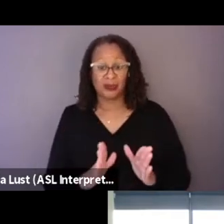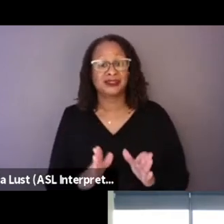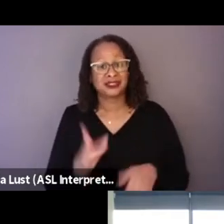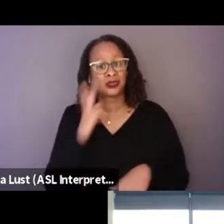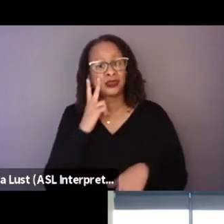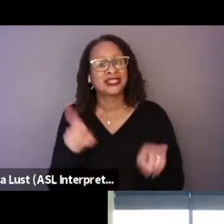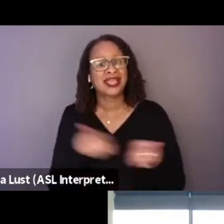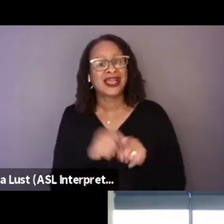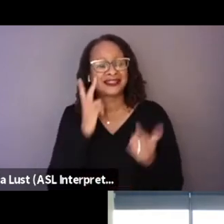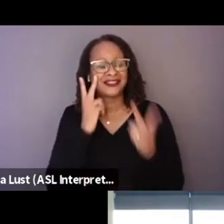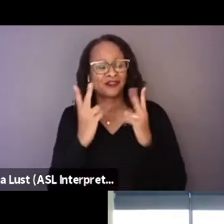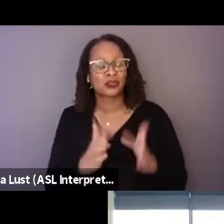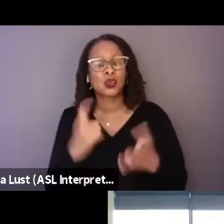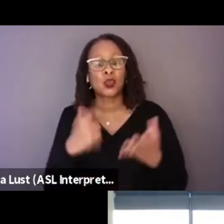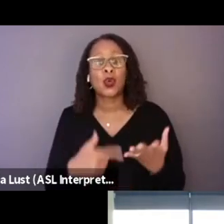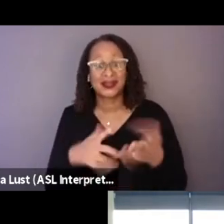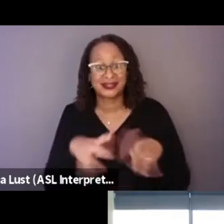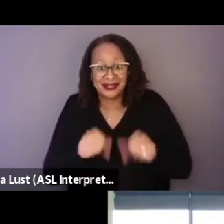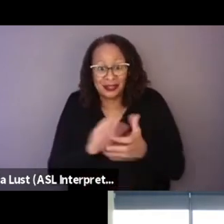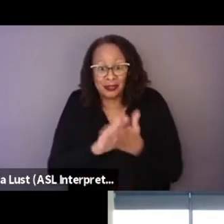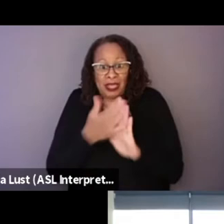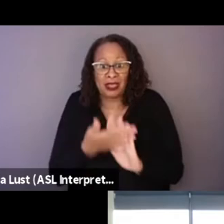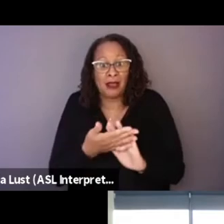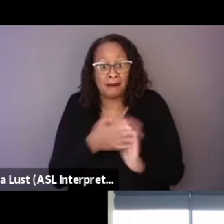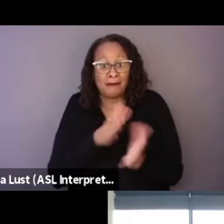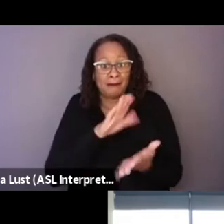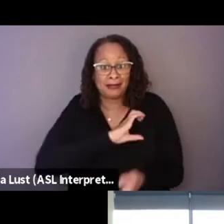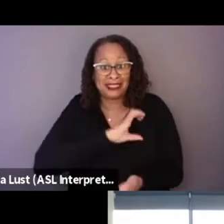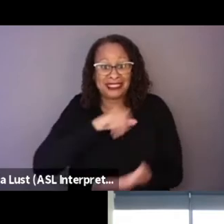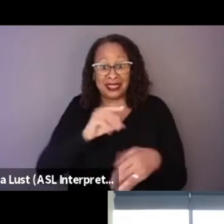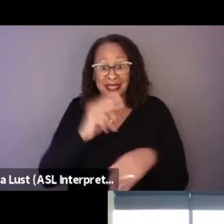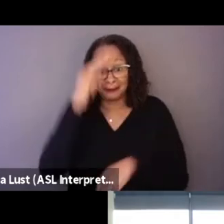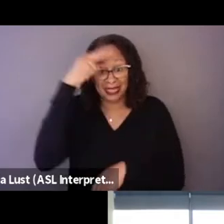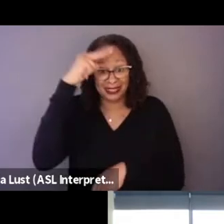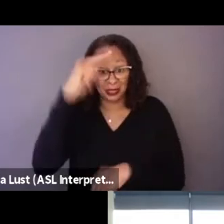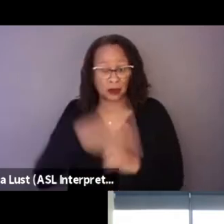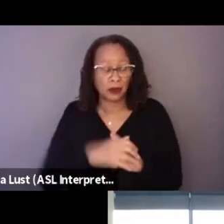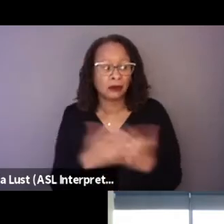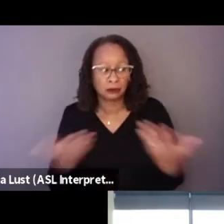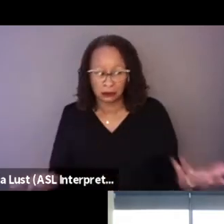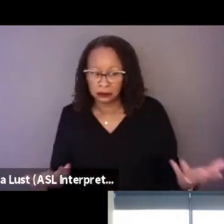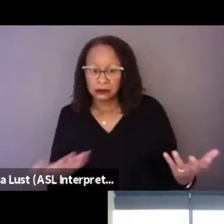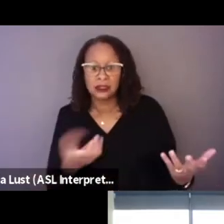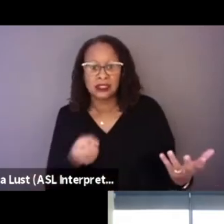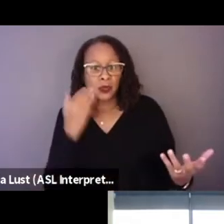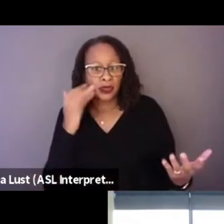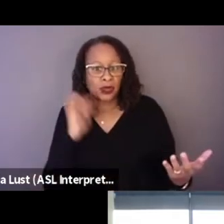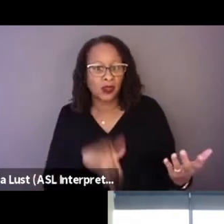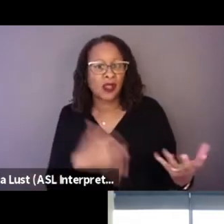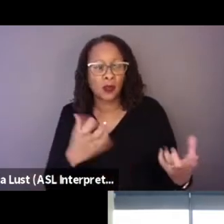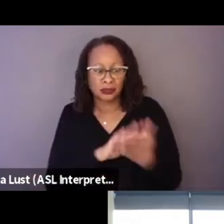what it takes to be a policeman in Mexico. That will be our way in. So we knew that we wanted that to be a part of the movie.